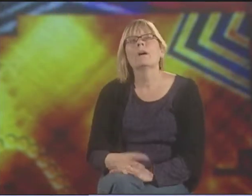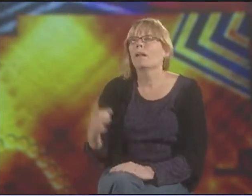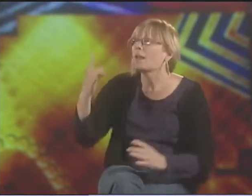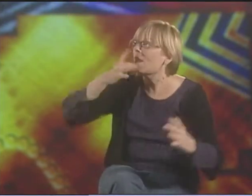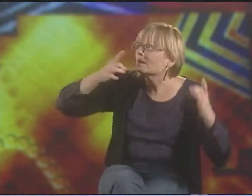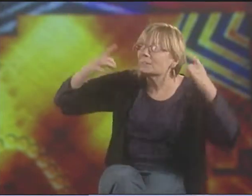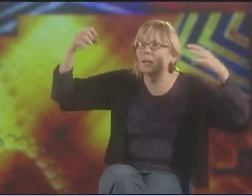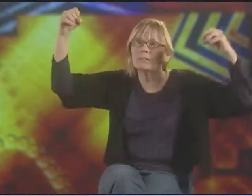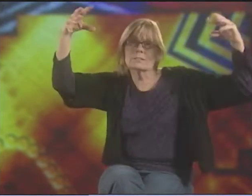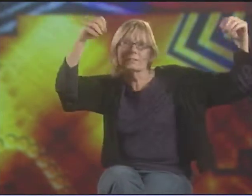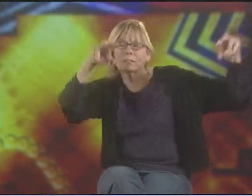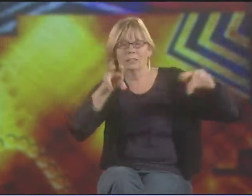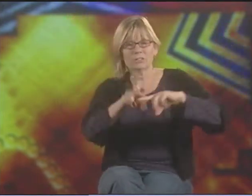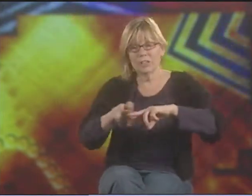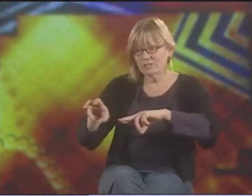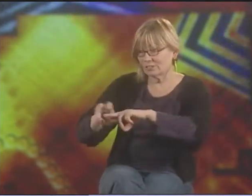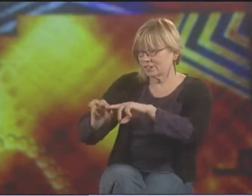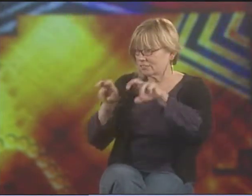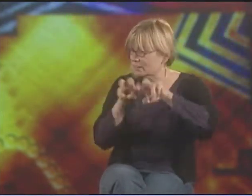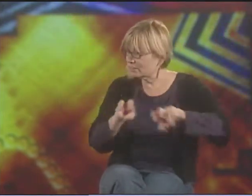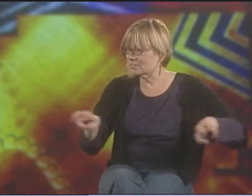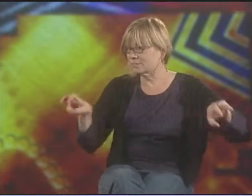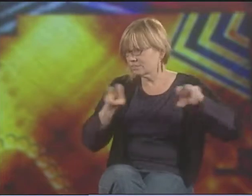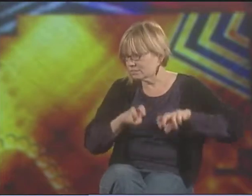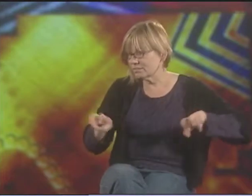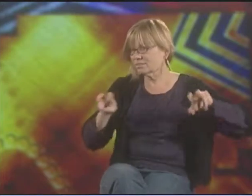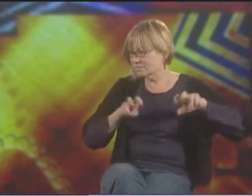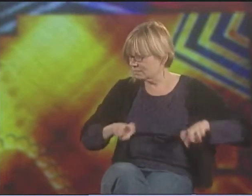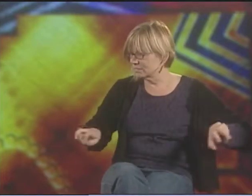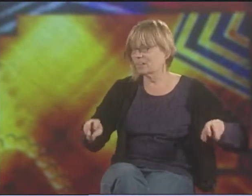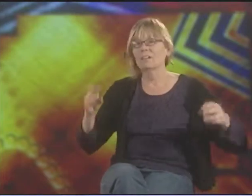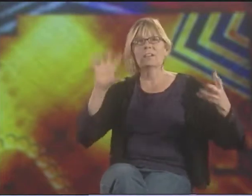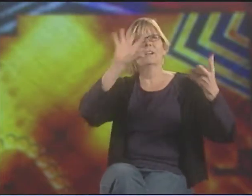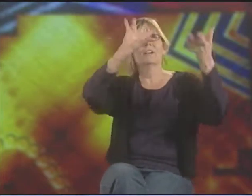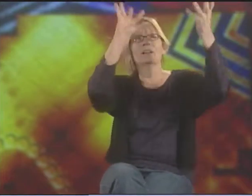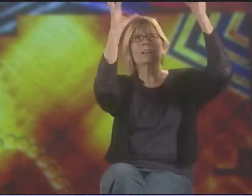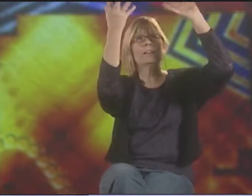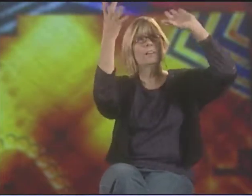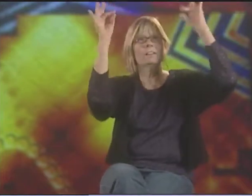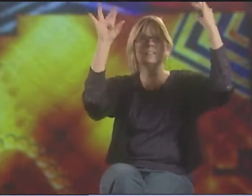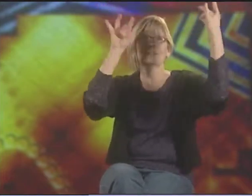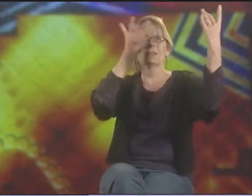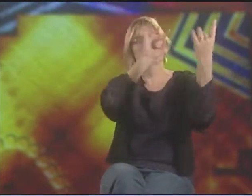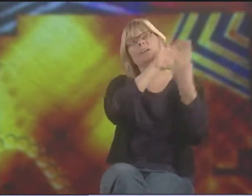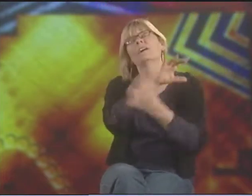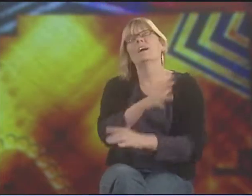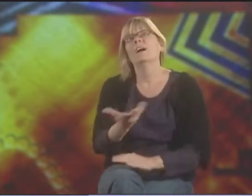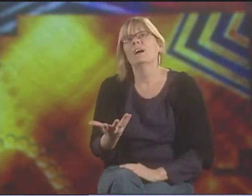SET UP CHAIRS FOR AN AUDIENCE TO COME IN AND SIT, MIRROR BALLS ON THE CEILING TWINKLING.